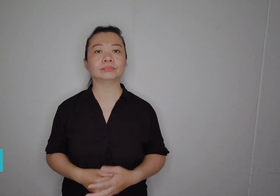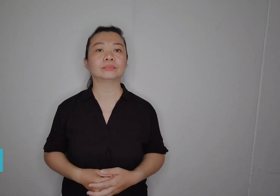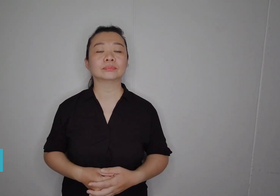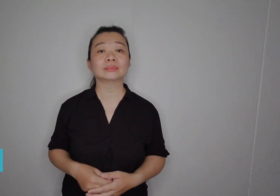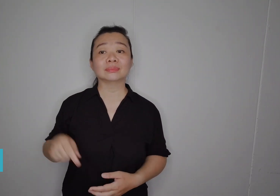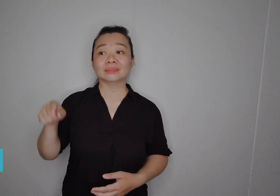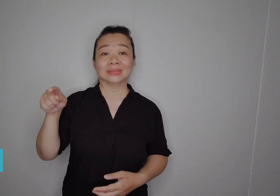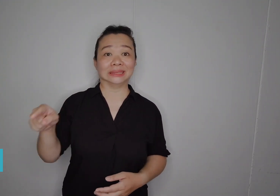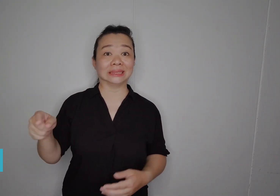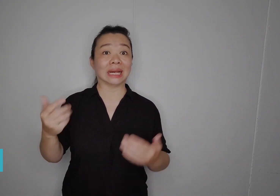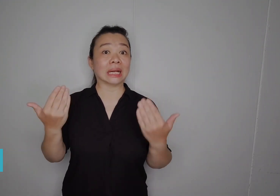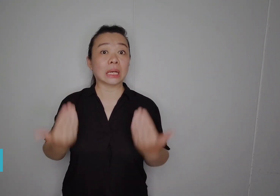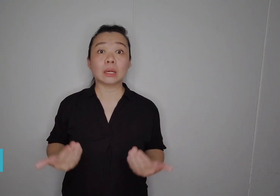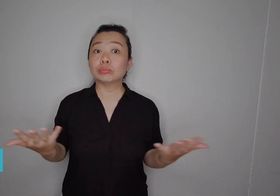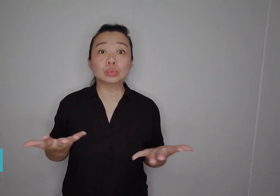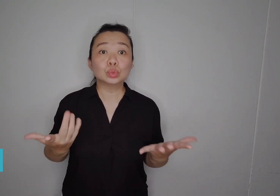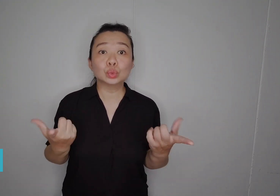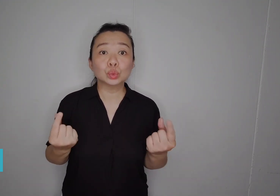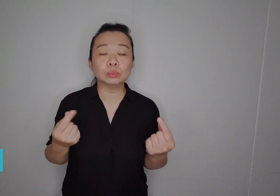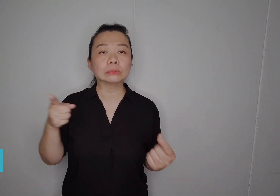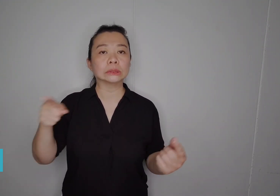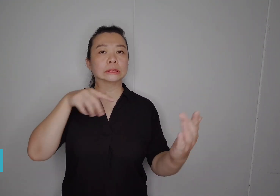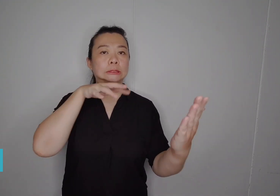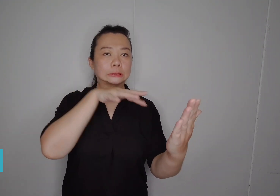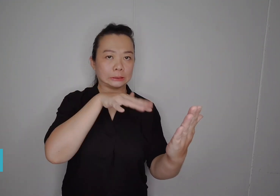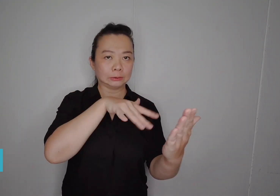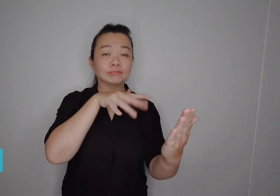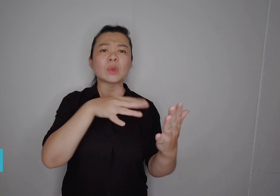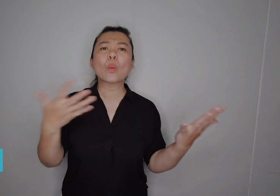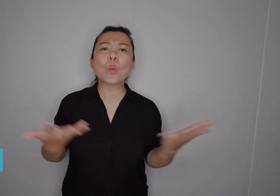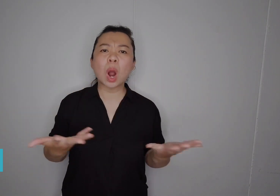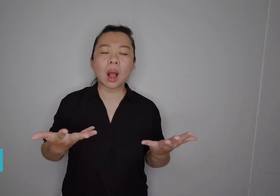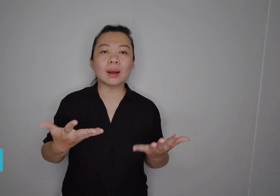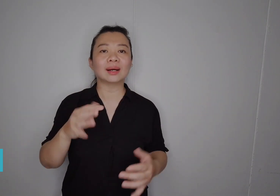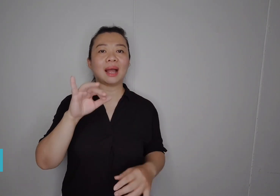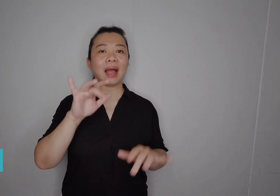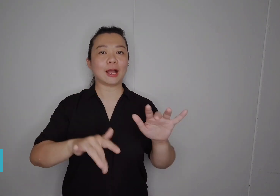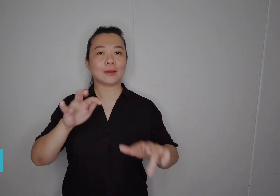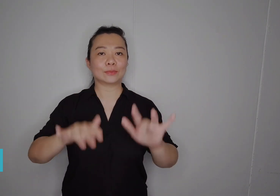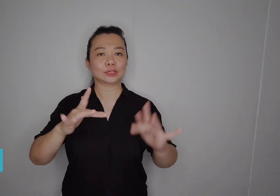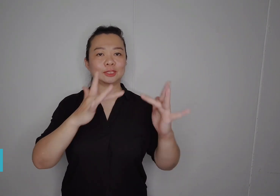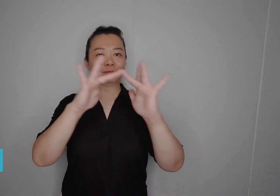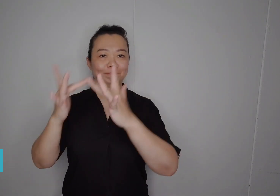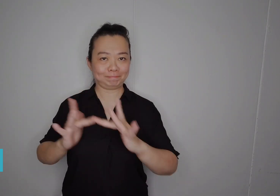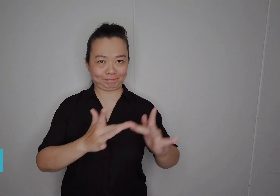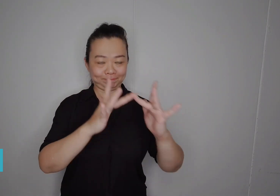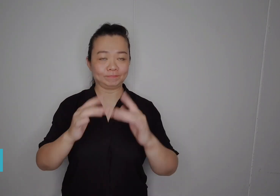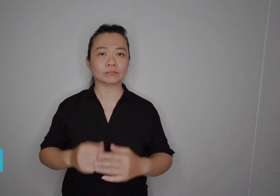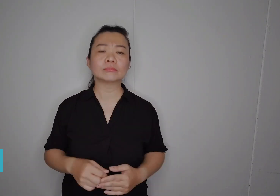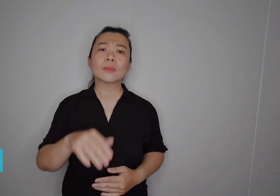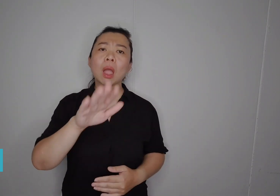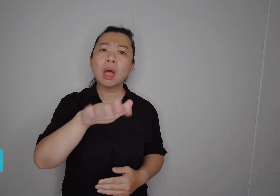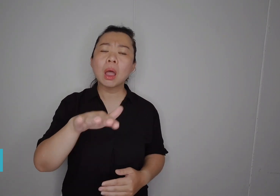Yuogan is working on his studies in information technology systems.